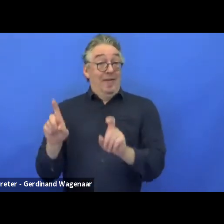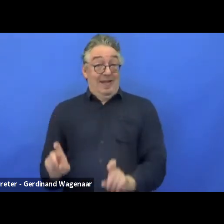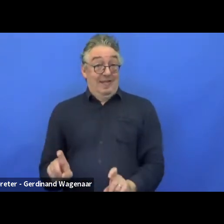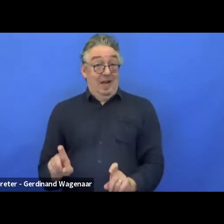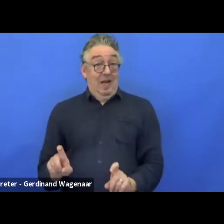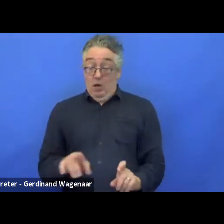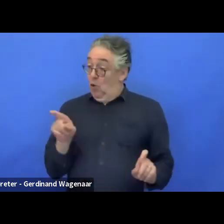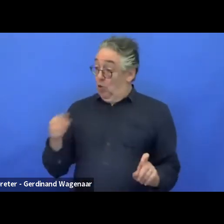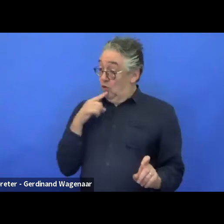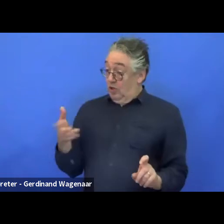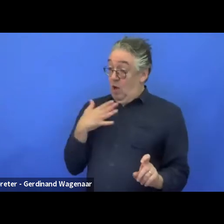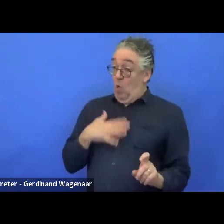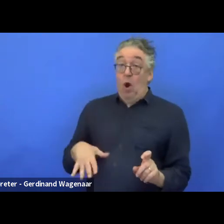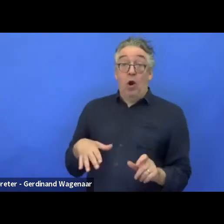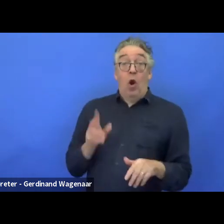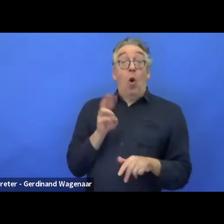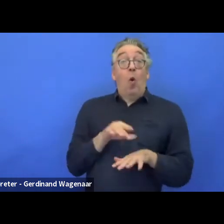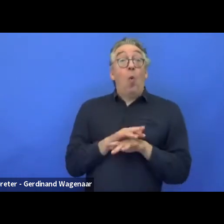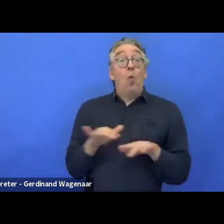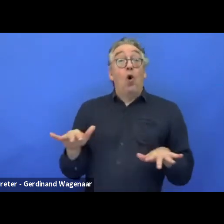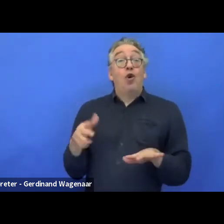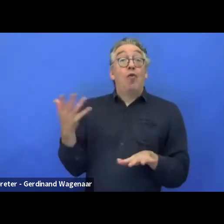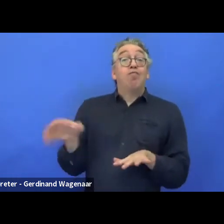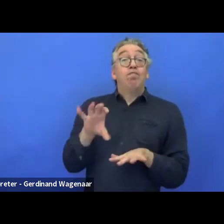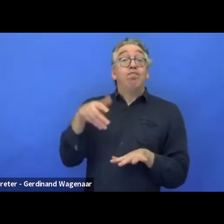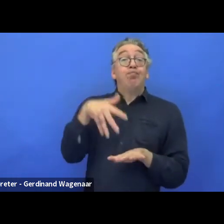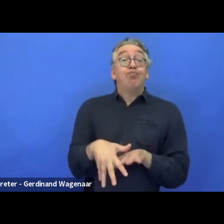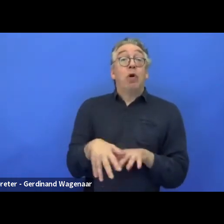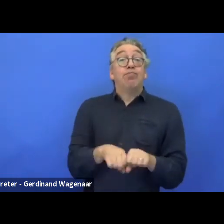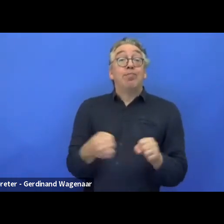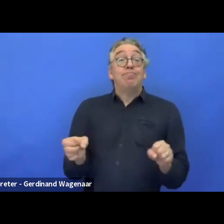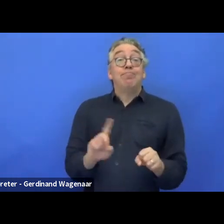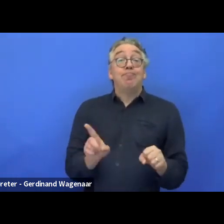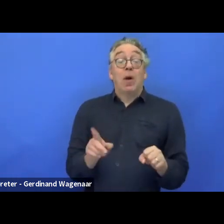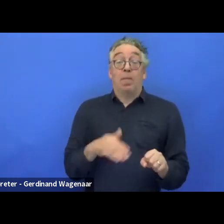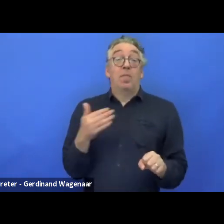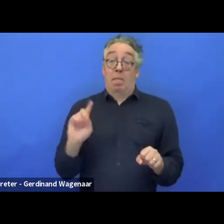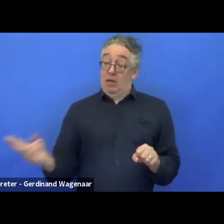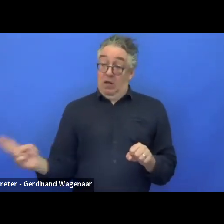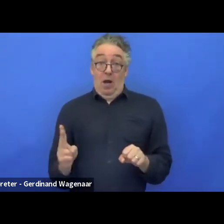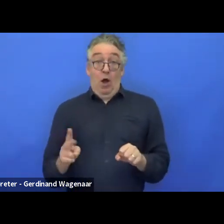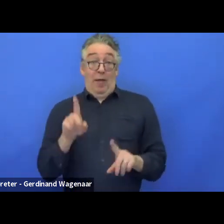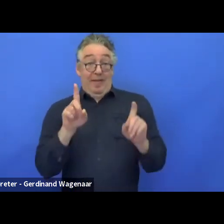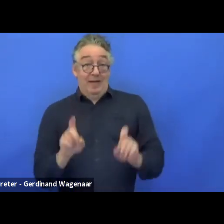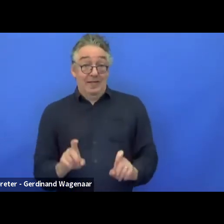Then, they develop a waterproof. You test it. Then you would test, is it waterproof at the top?